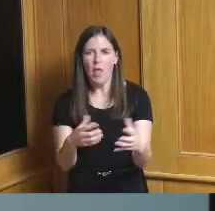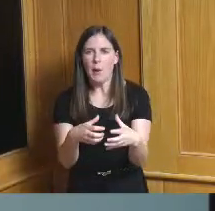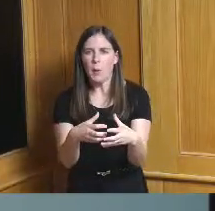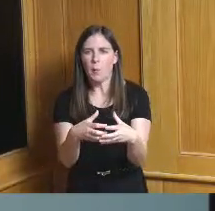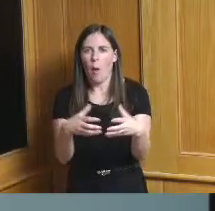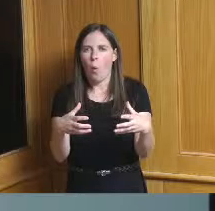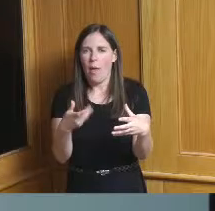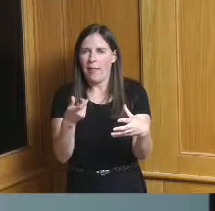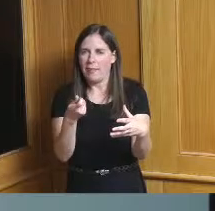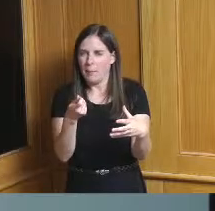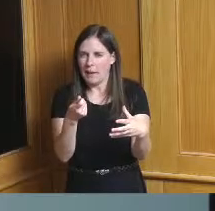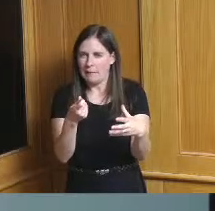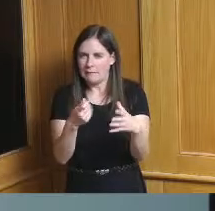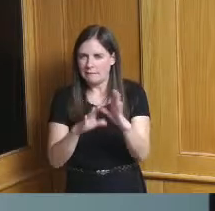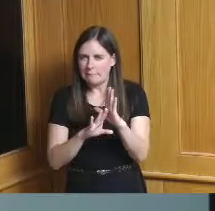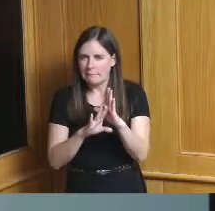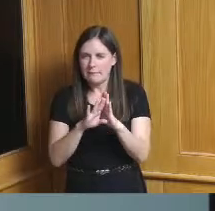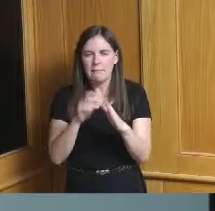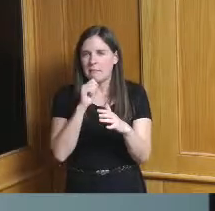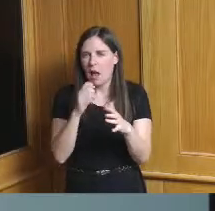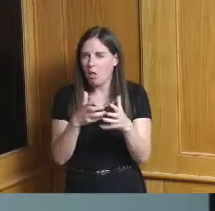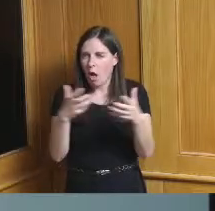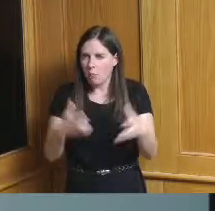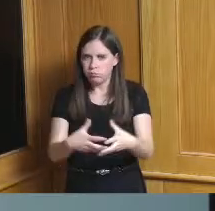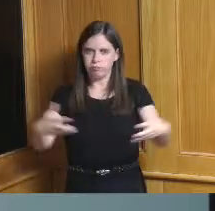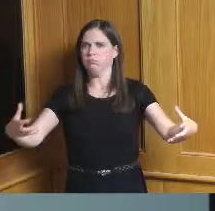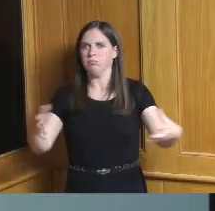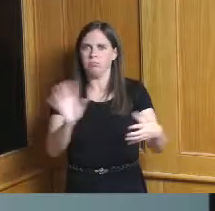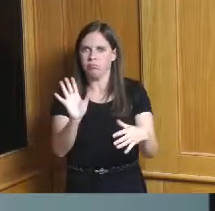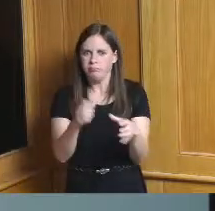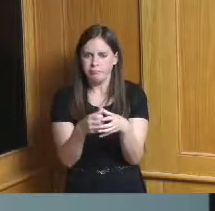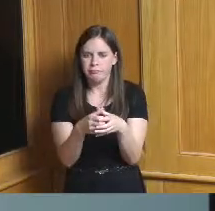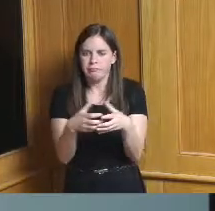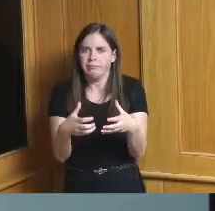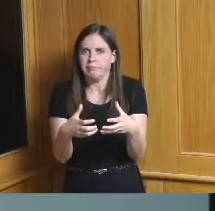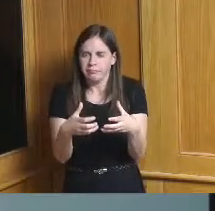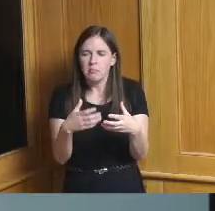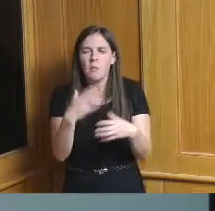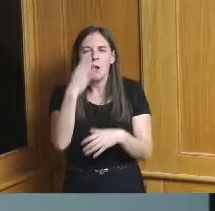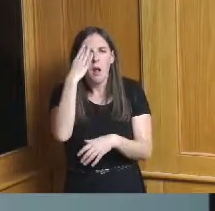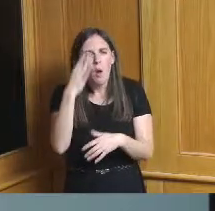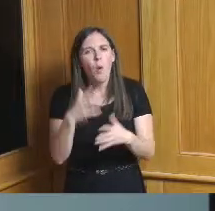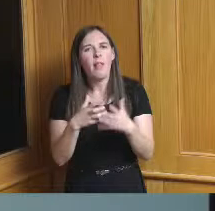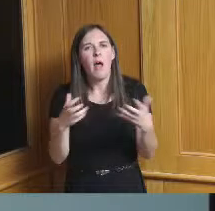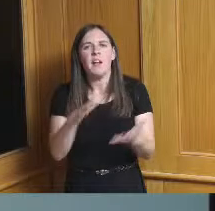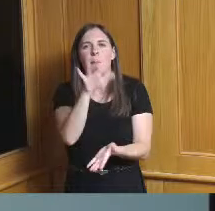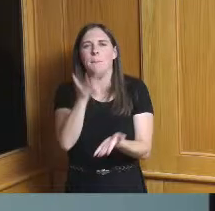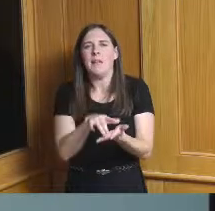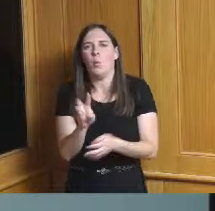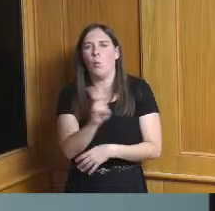a snow slow population growth to some extent lots of midwestern communities that are showing strong